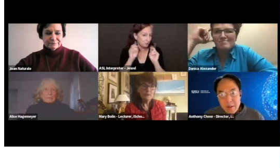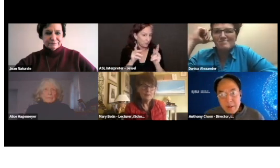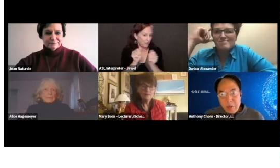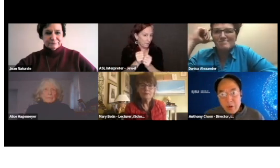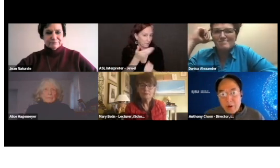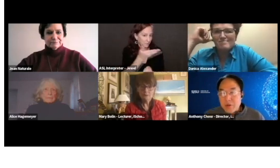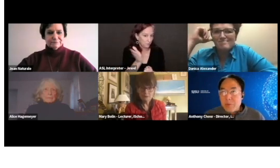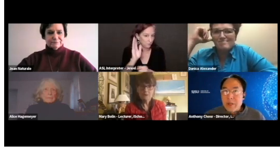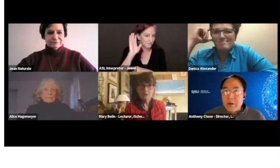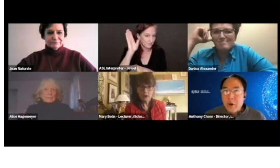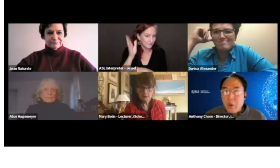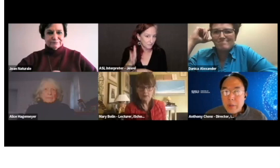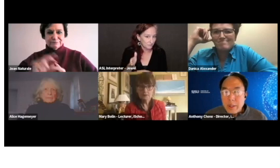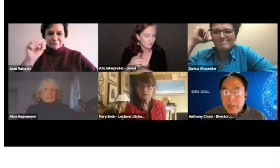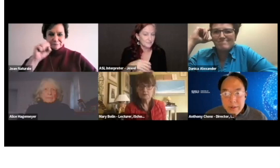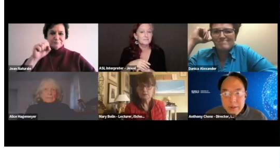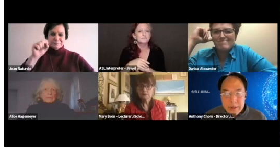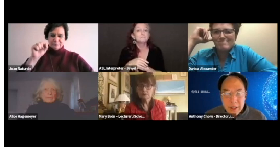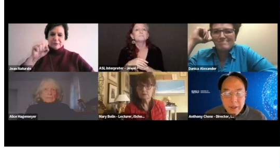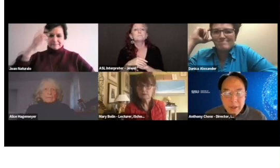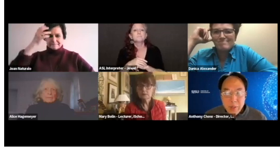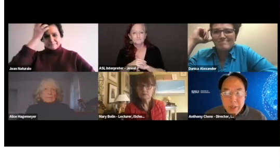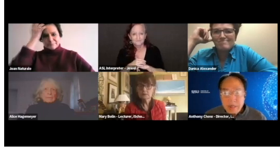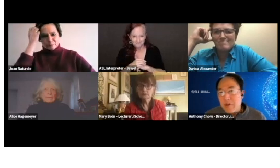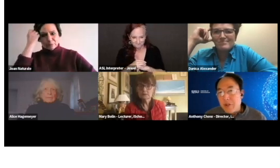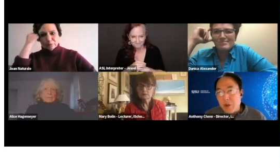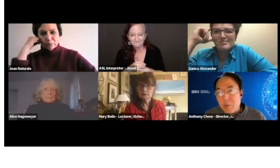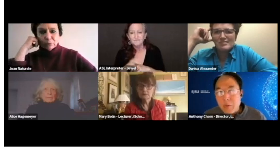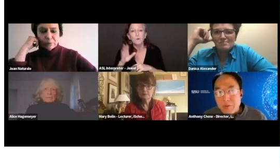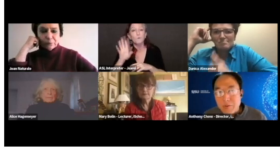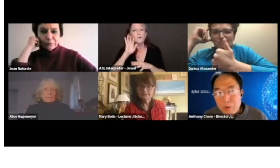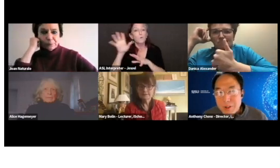We also plan on holding this celebration every year moving forward.